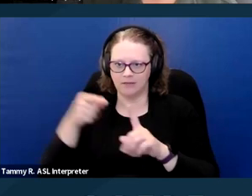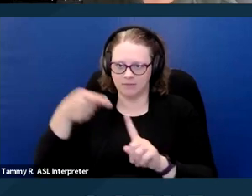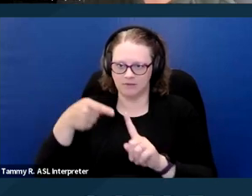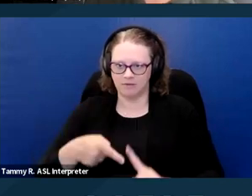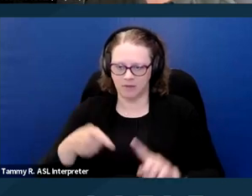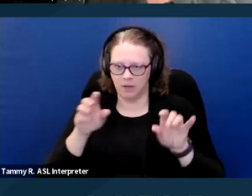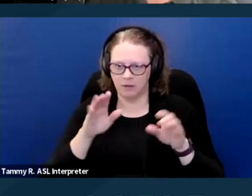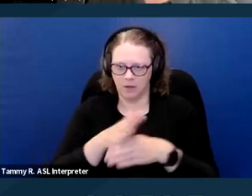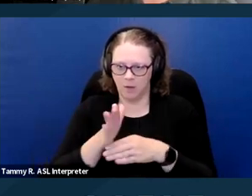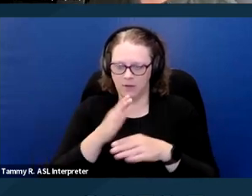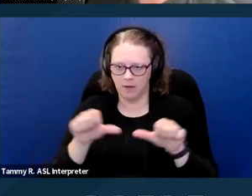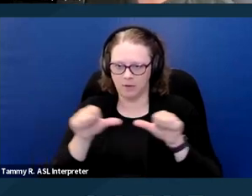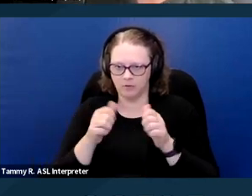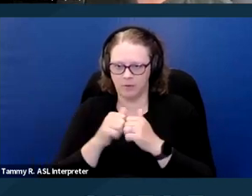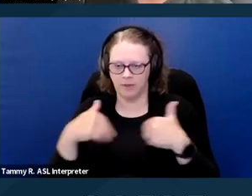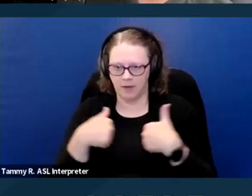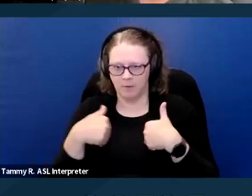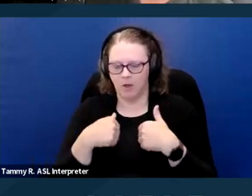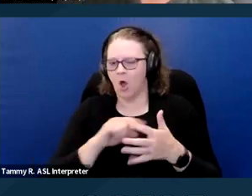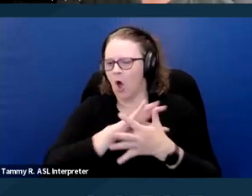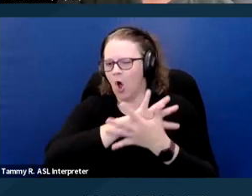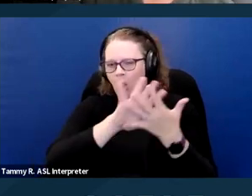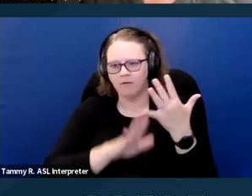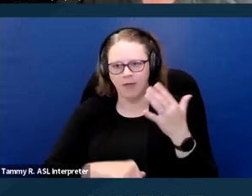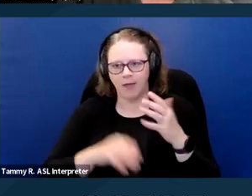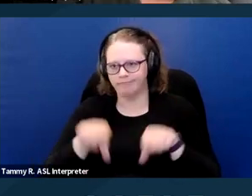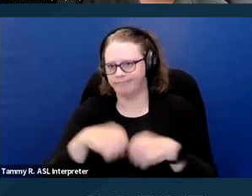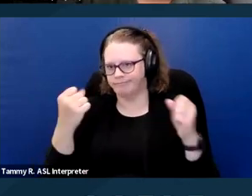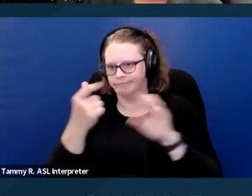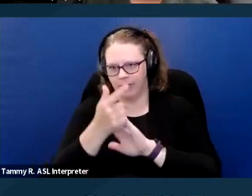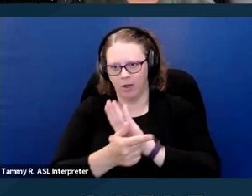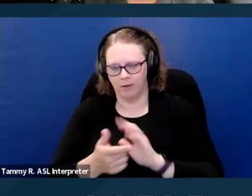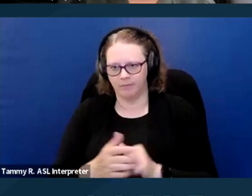with the animal, which we know violates fair housing law. Next slide.